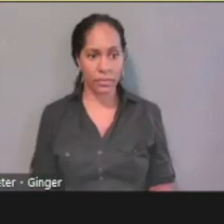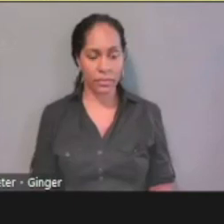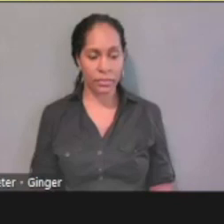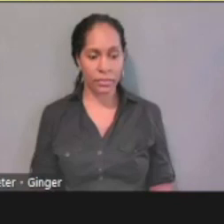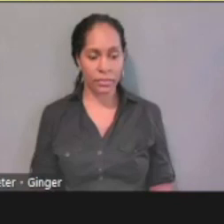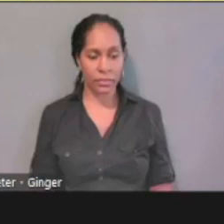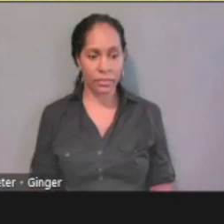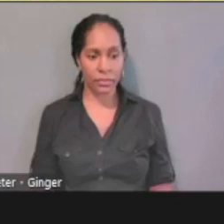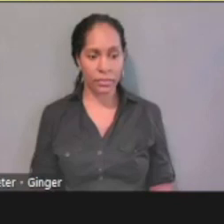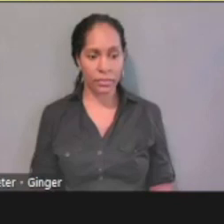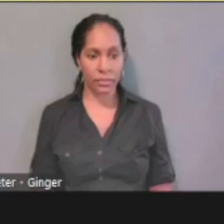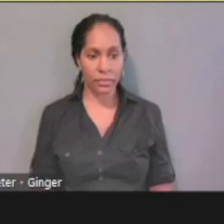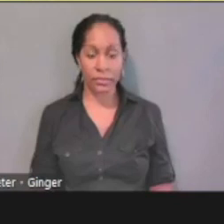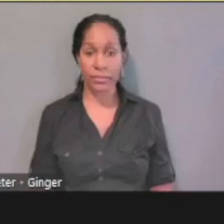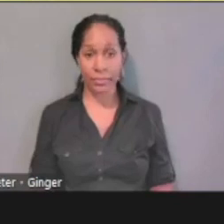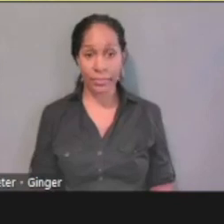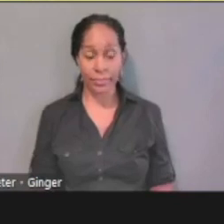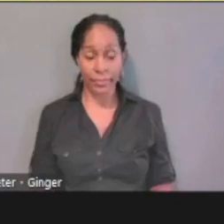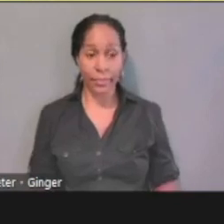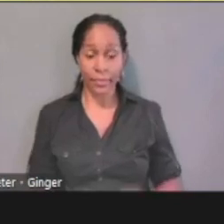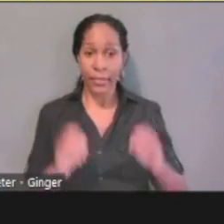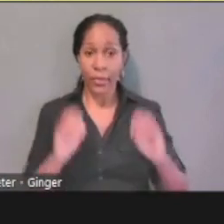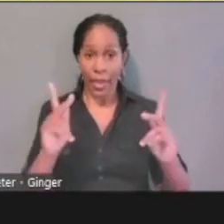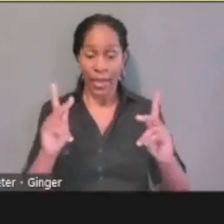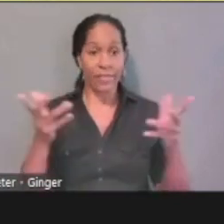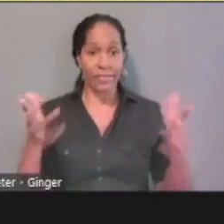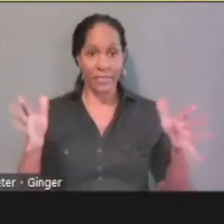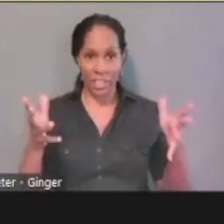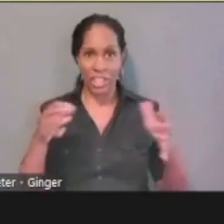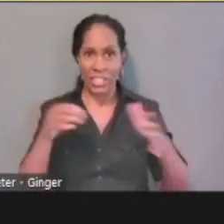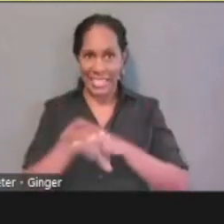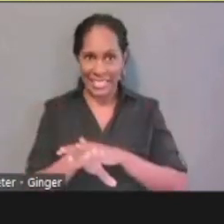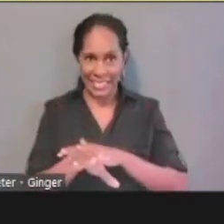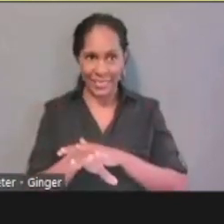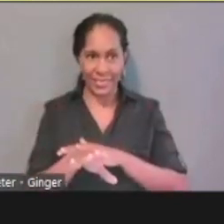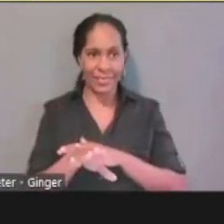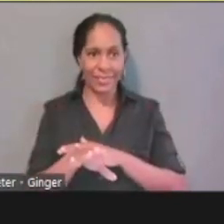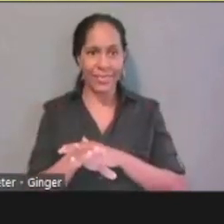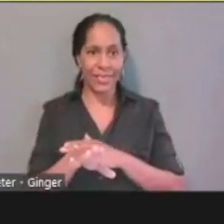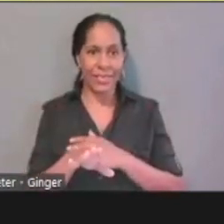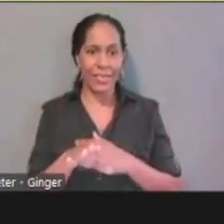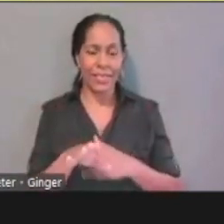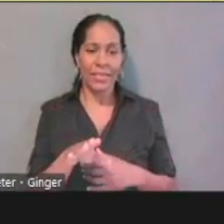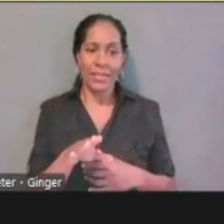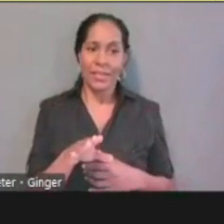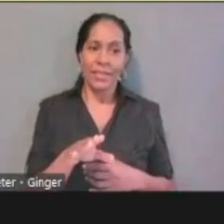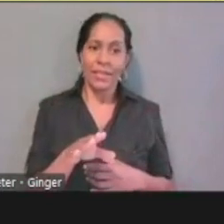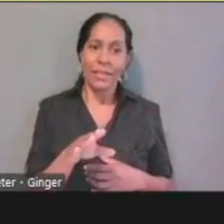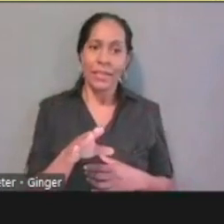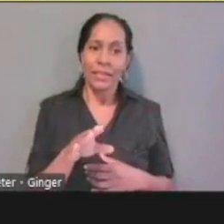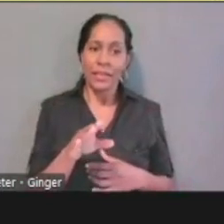Okay, now once I've logged in, I no longer am on the homepage or the landing page,